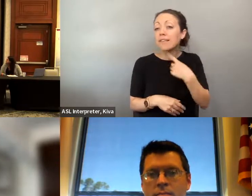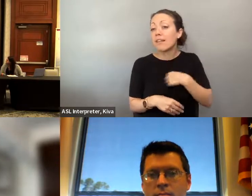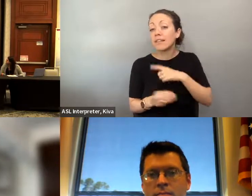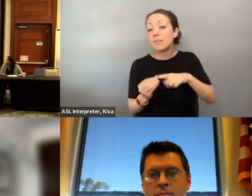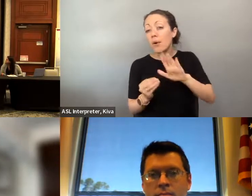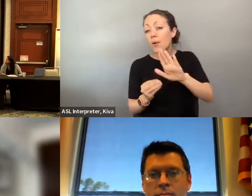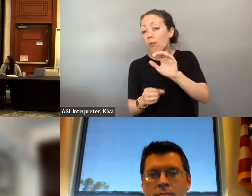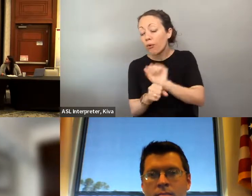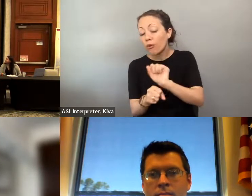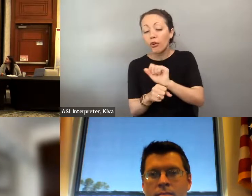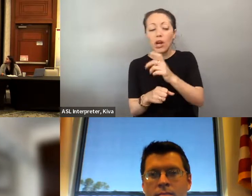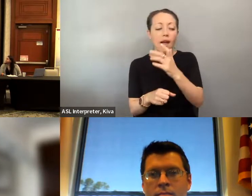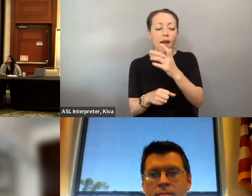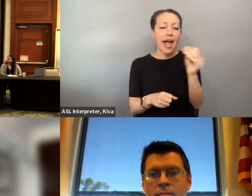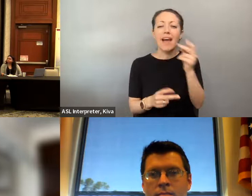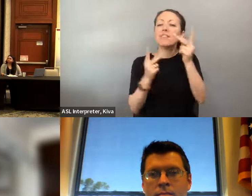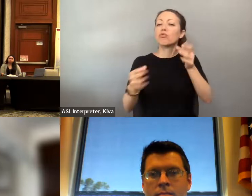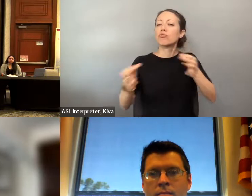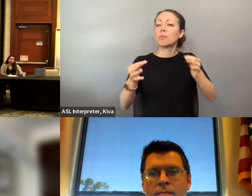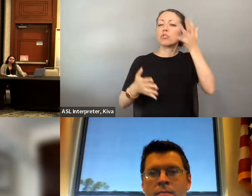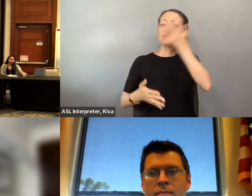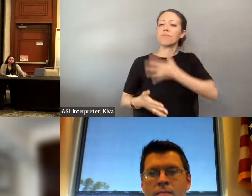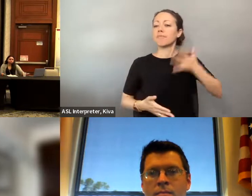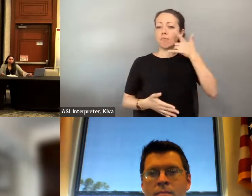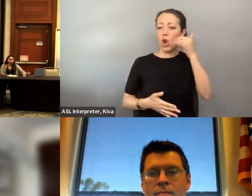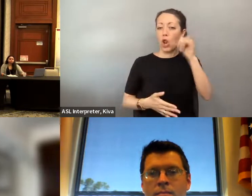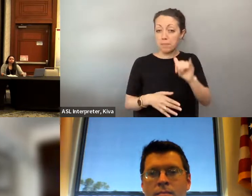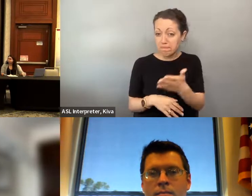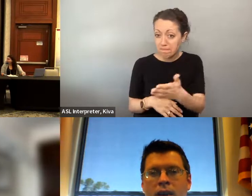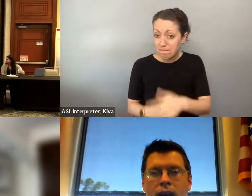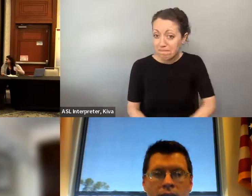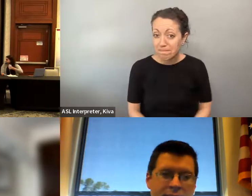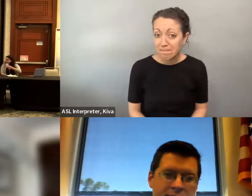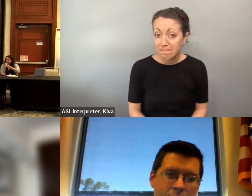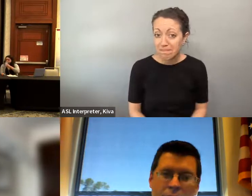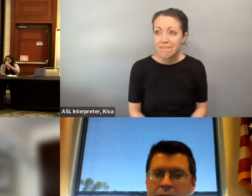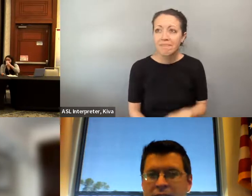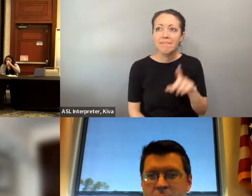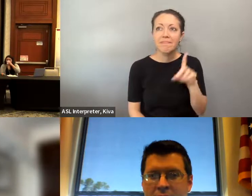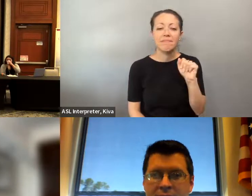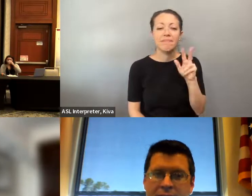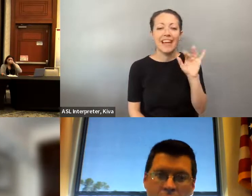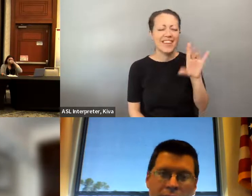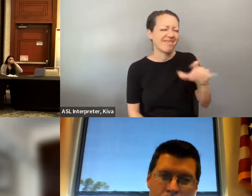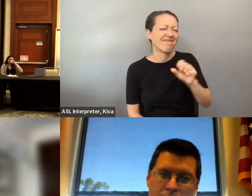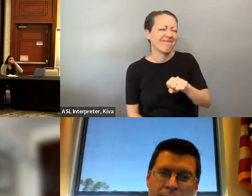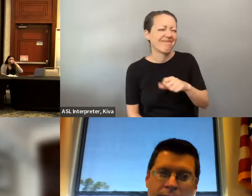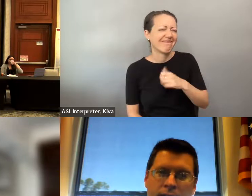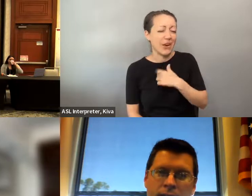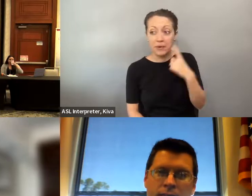have died on Zoom with us. David, if you could please introduce yourself, share a little bit about your work and Introduce yourself. Share a little about your work, and also please provide a visual description. also please provide a visual description. Take it away.